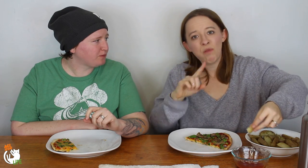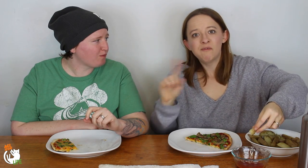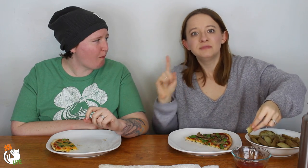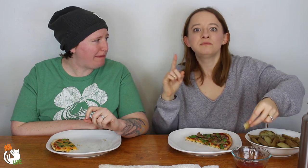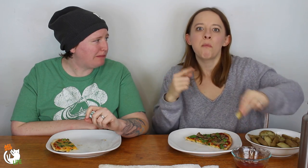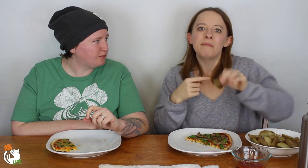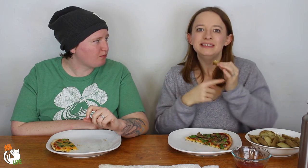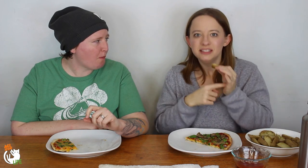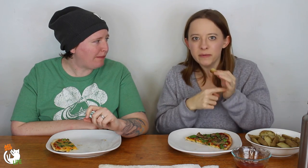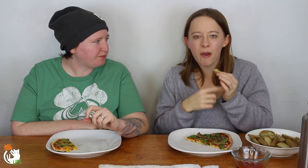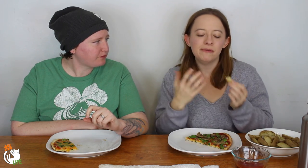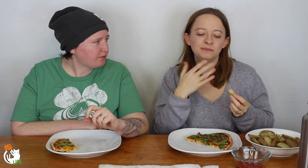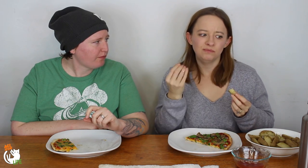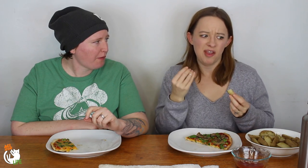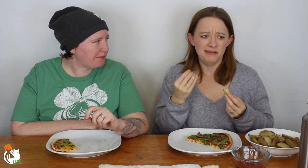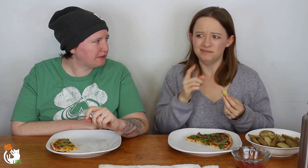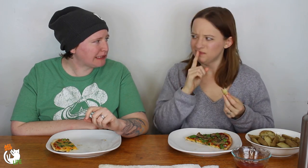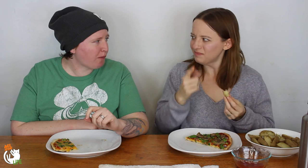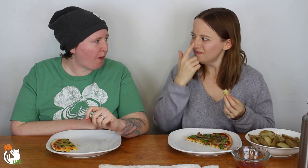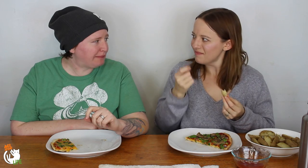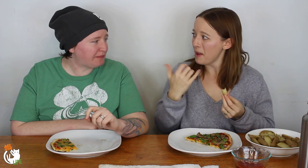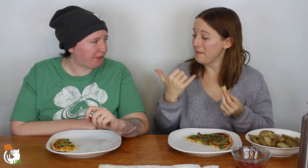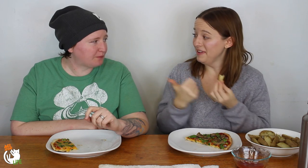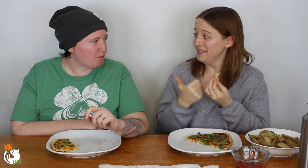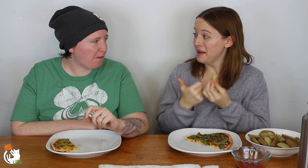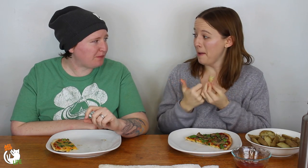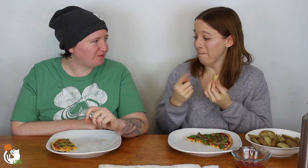They had different exhibits and it was really interesting.